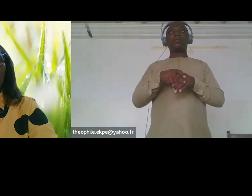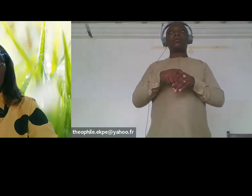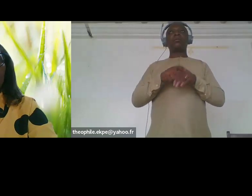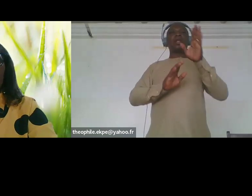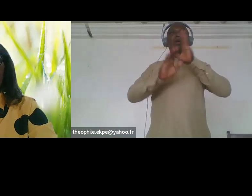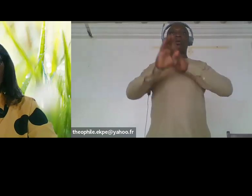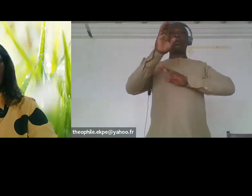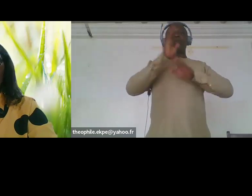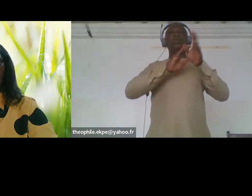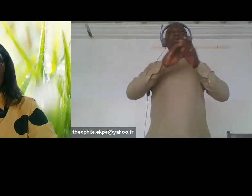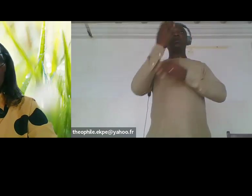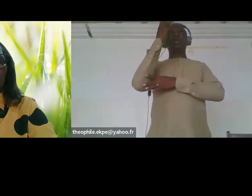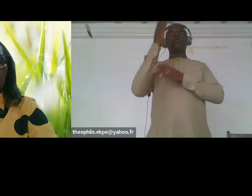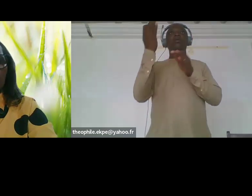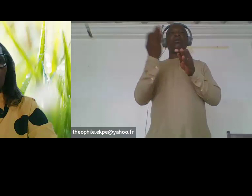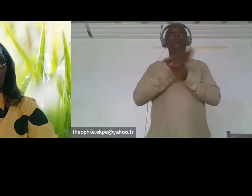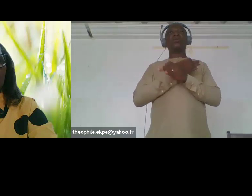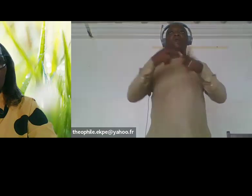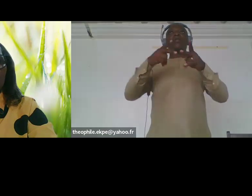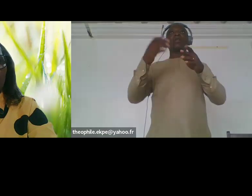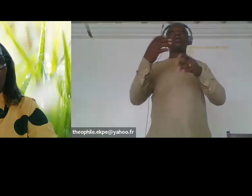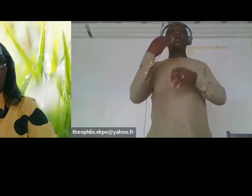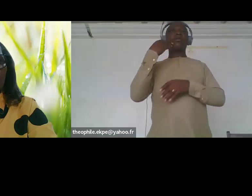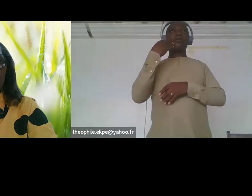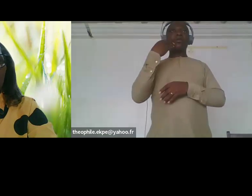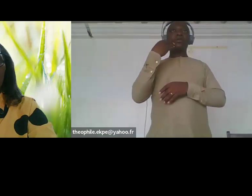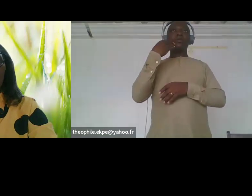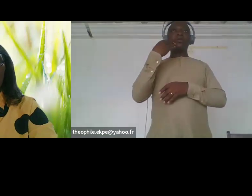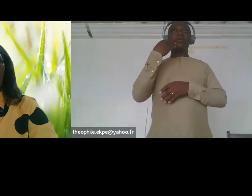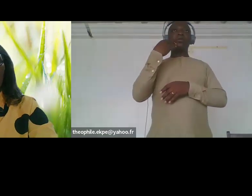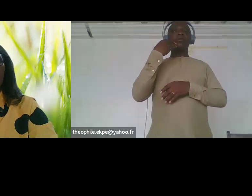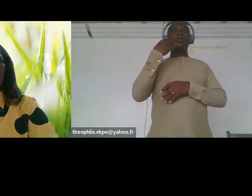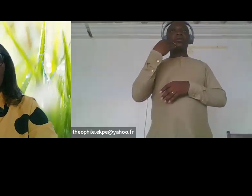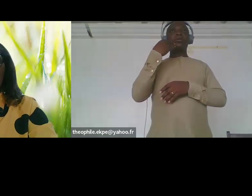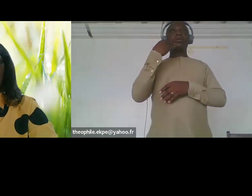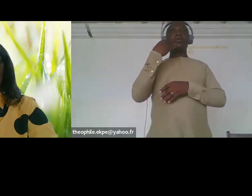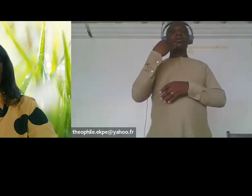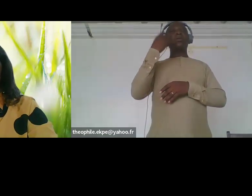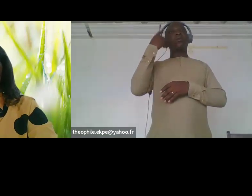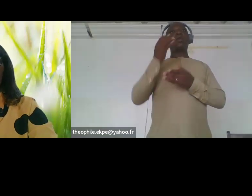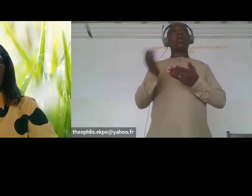and even opportunity to harvest rain waterer and they can sell back to the